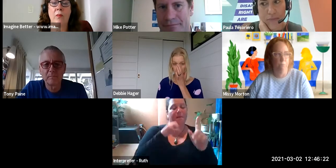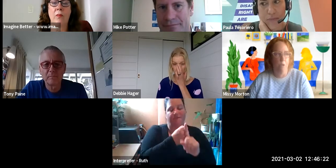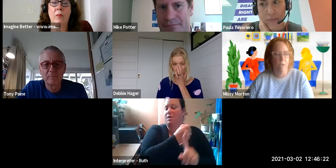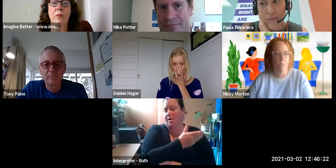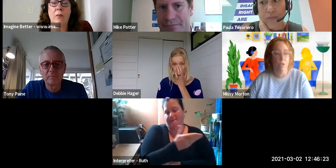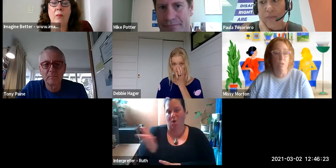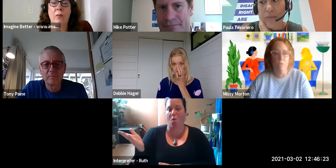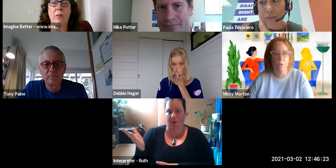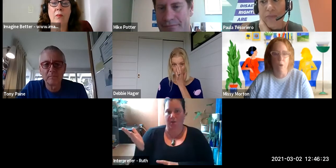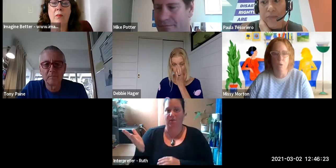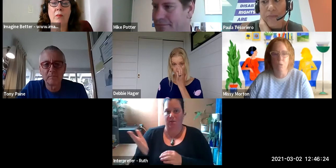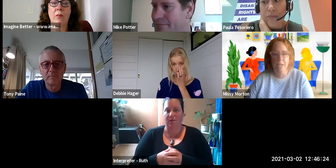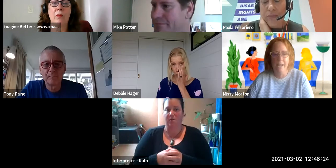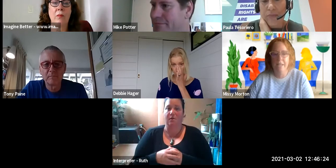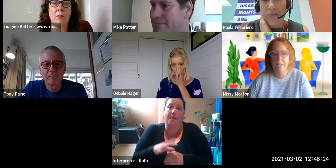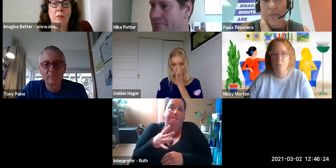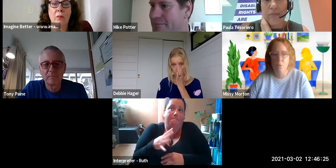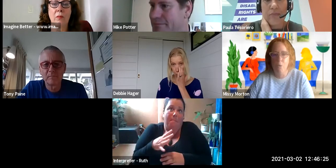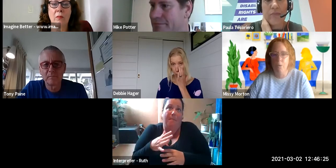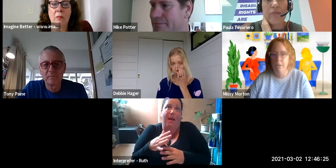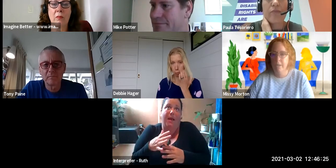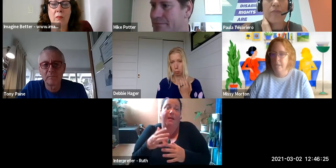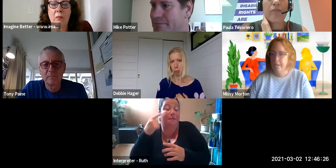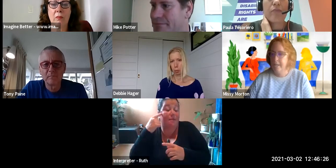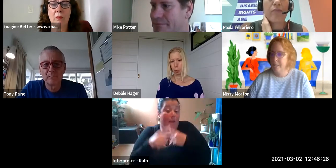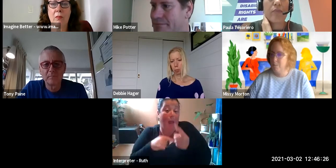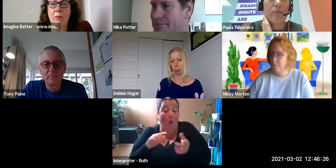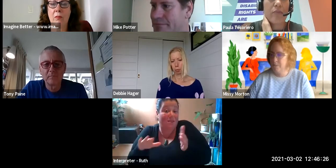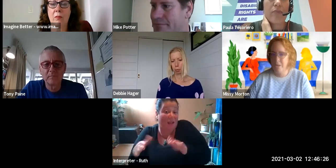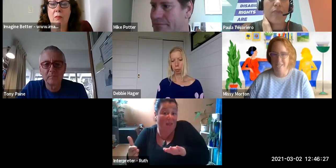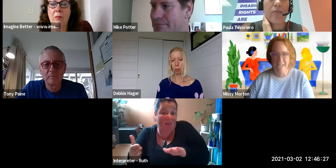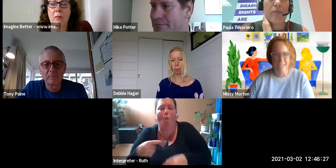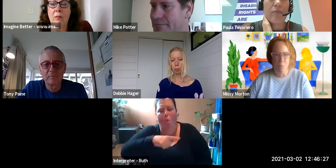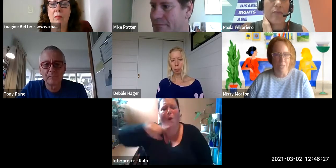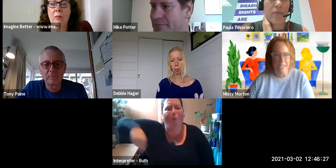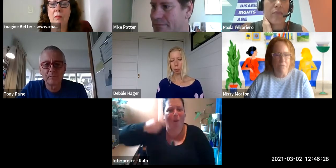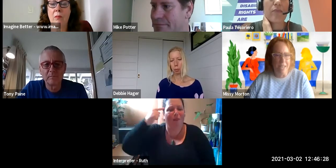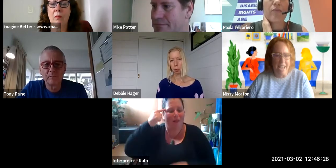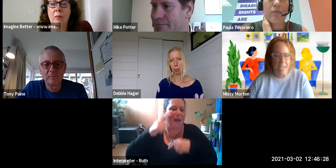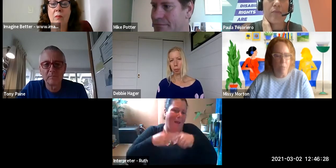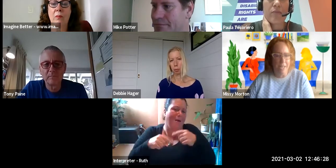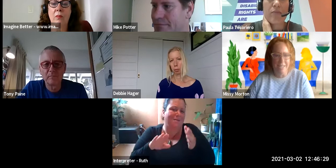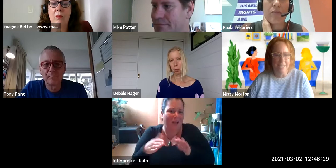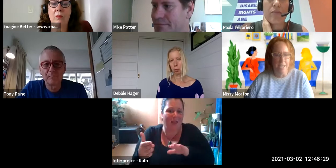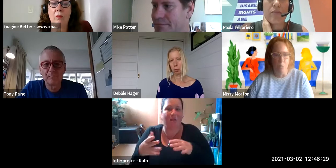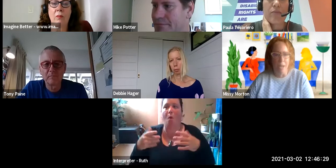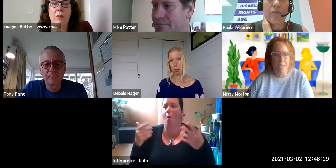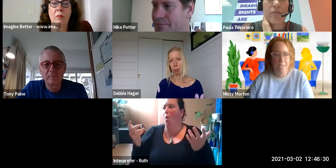various fears of our own mortality or some kind of naive belief that anybody is independent